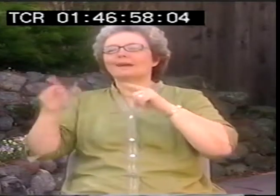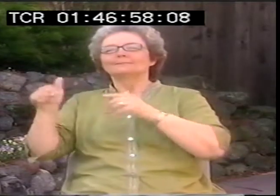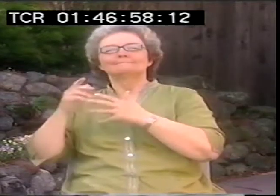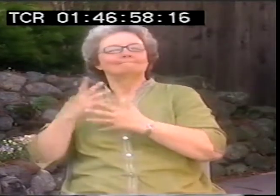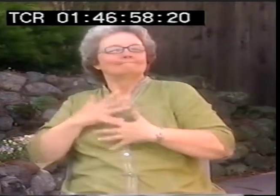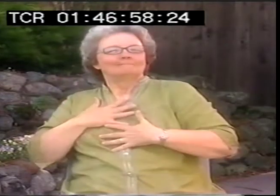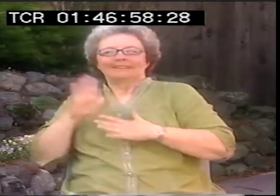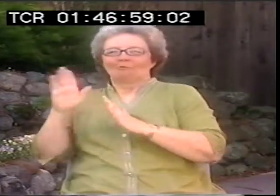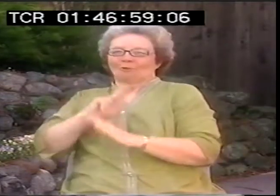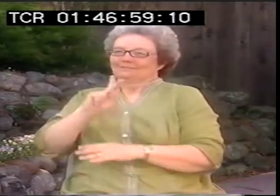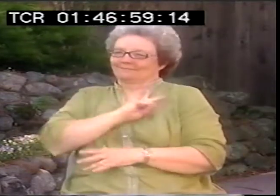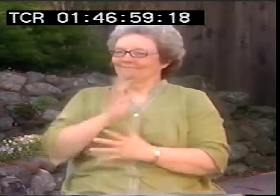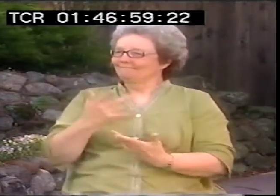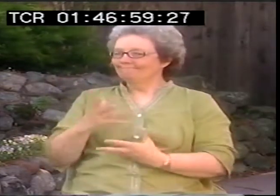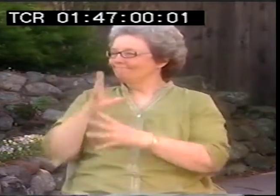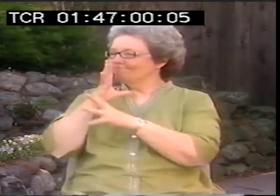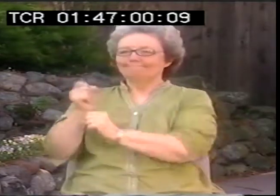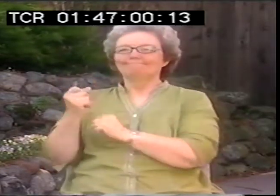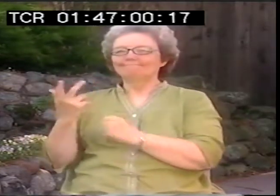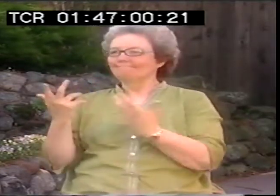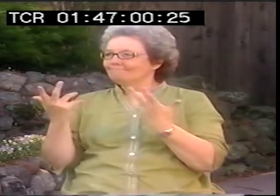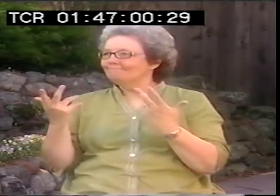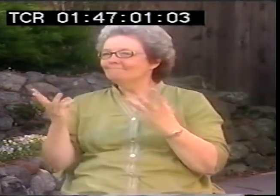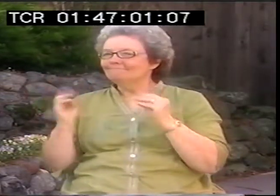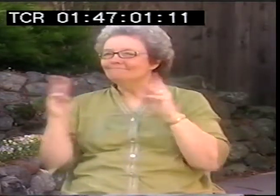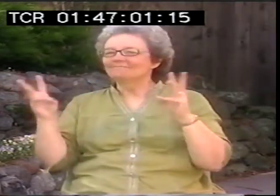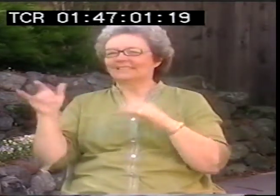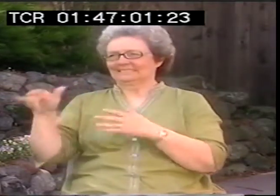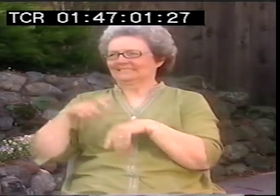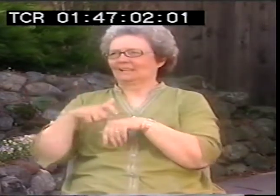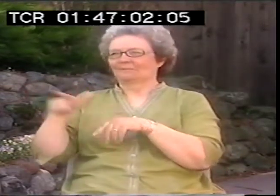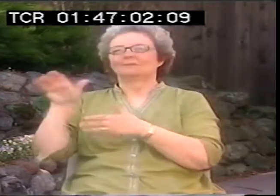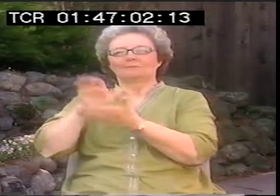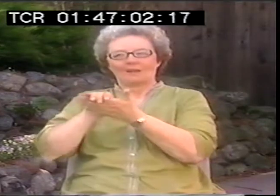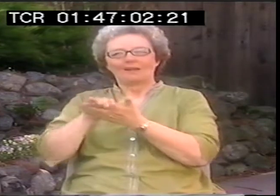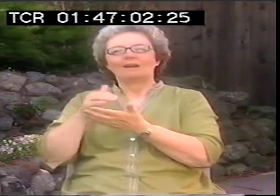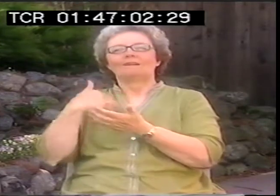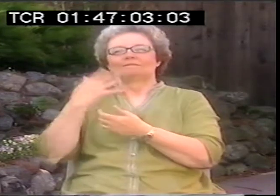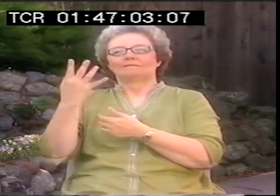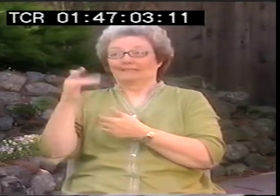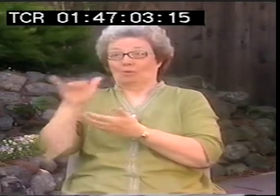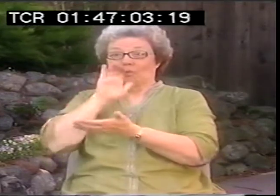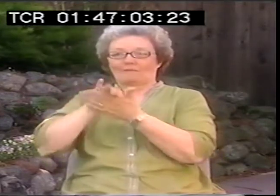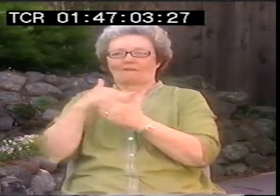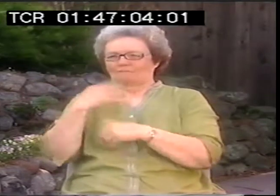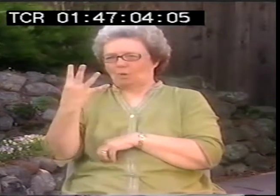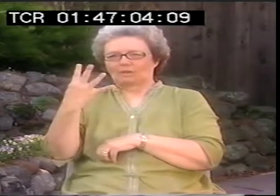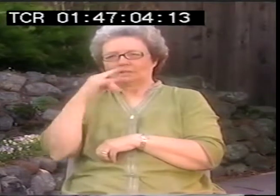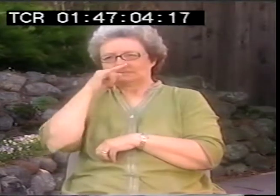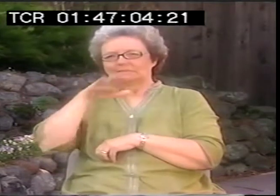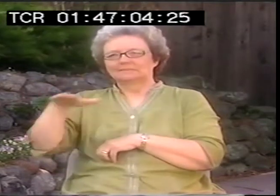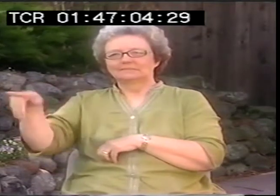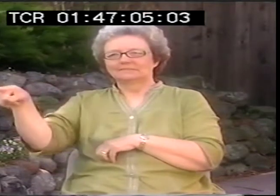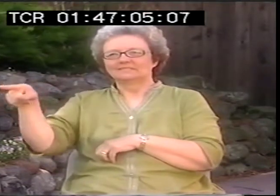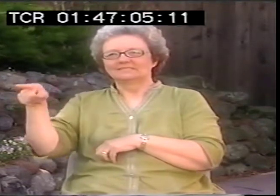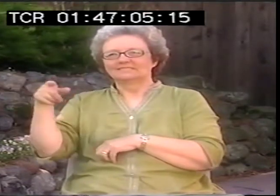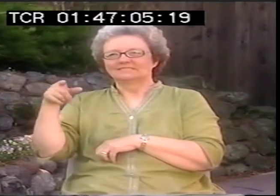I mean, wow. He was already deeply involved with linguistics, studying, and analyzing, thinking very concertedly about it.